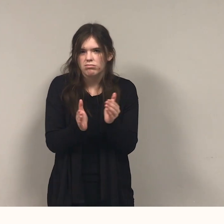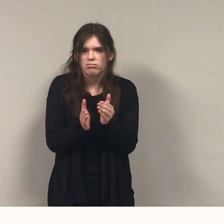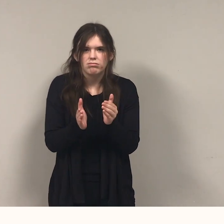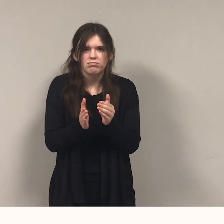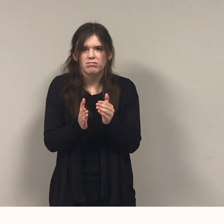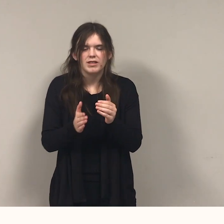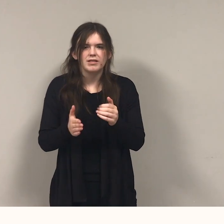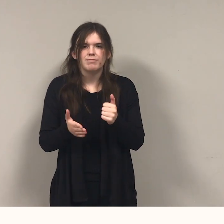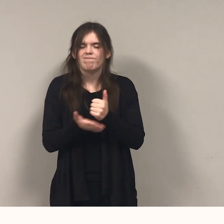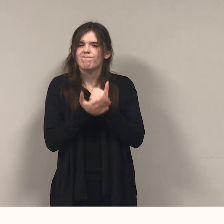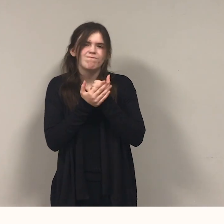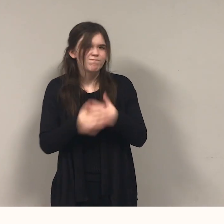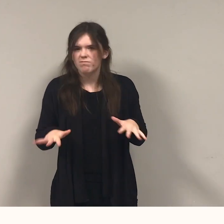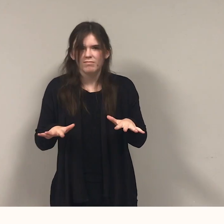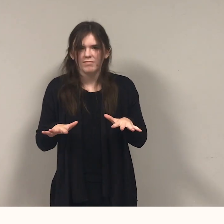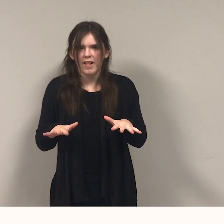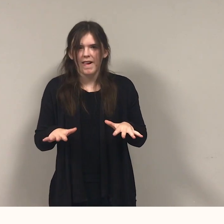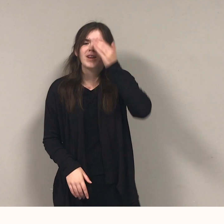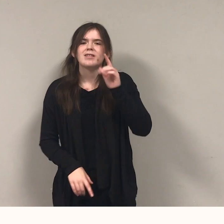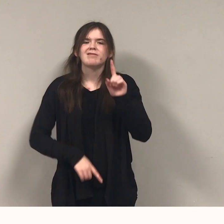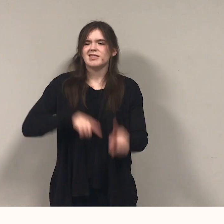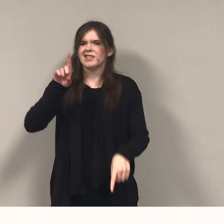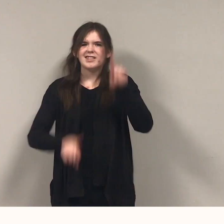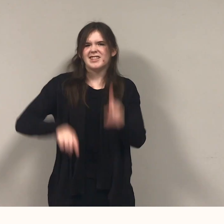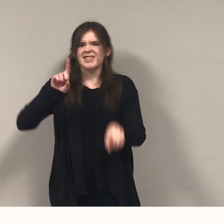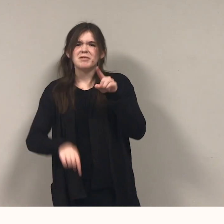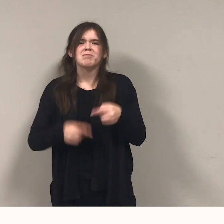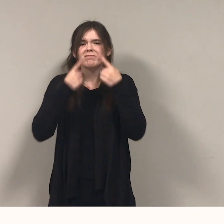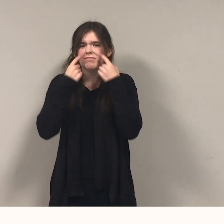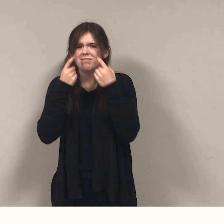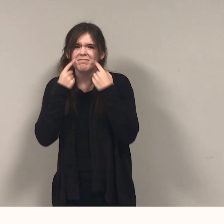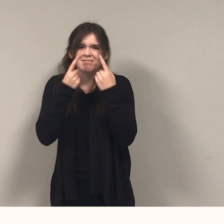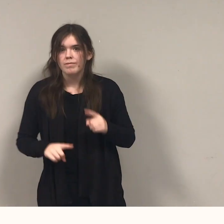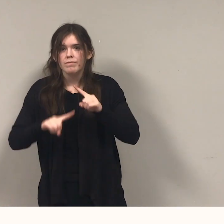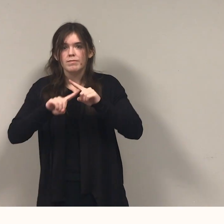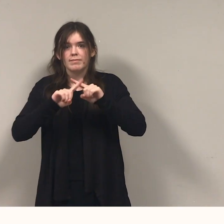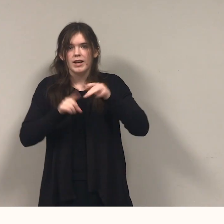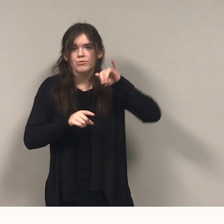Pirate kicks and Pirate cries. But Jack has brought a sweet surprise.